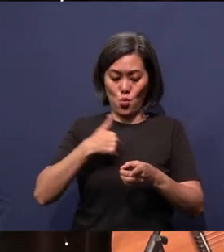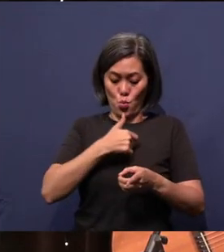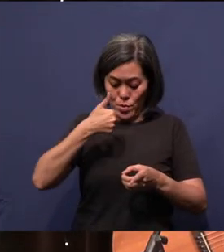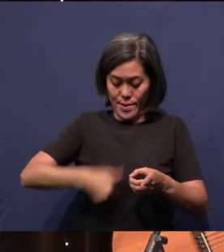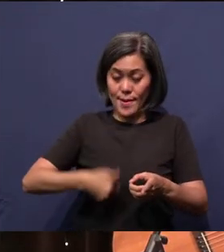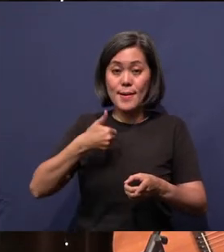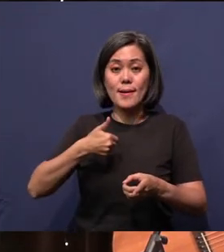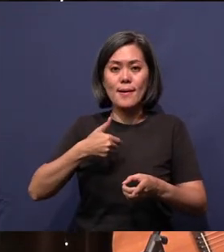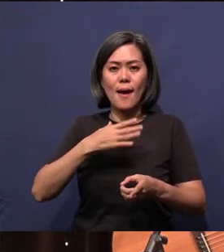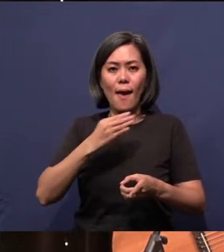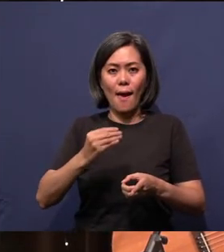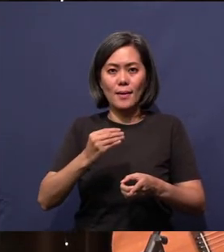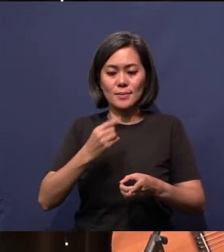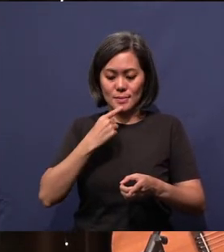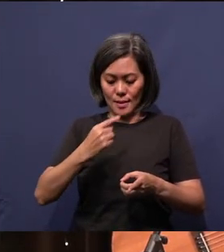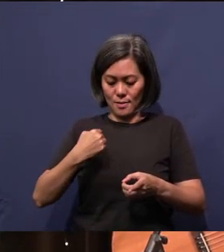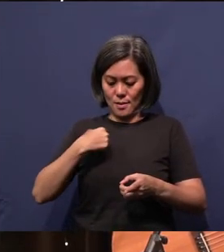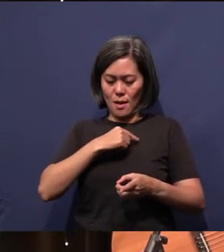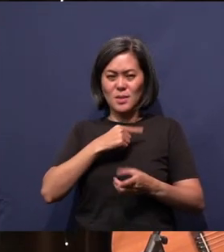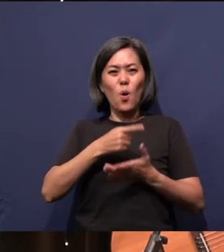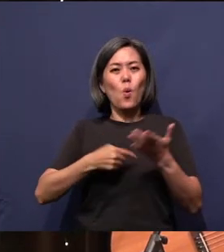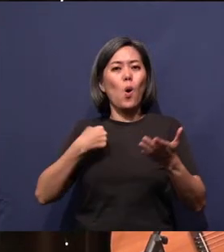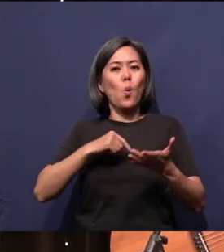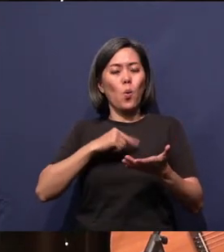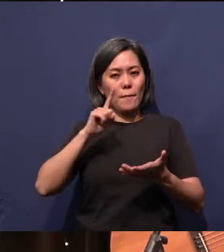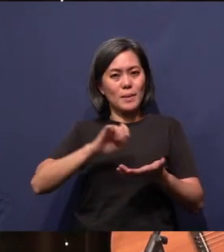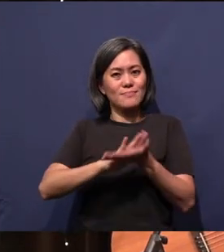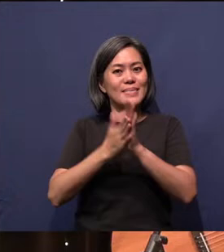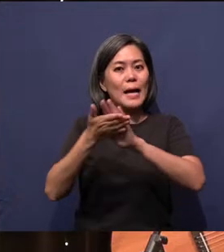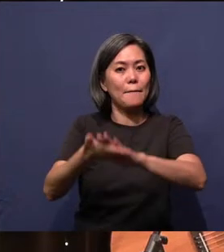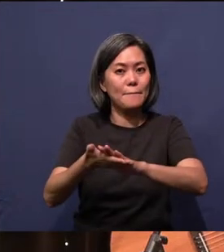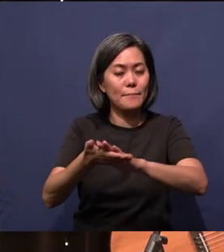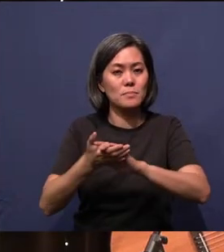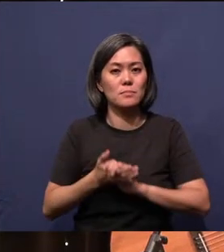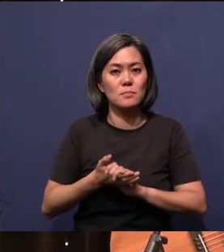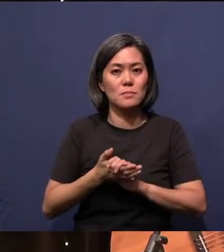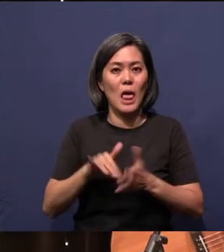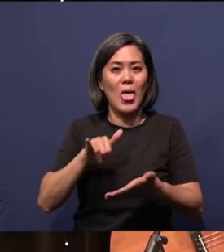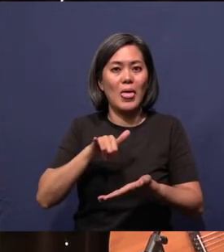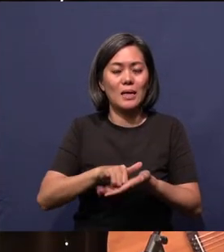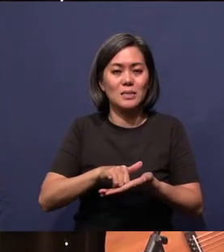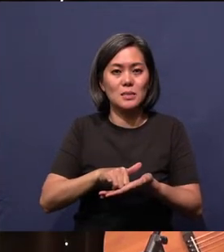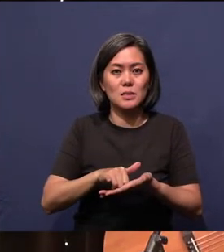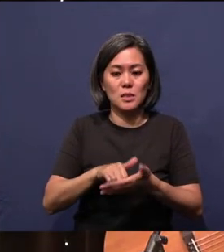And it tells us what we are to become. And this is the Apostles Creed indeed.